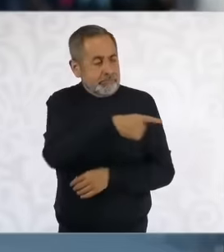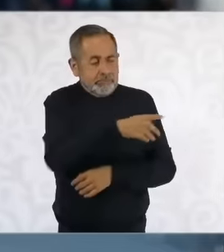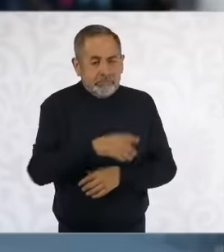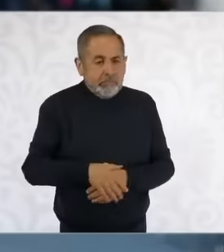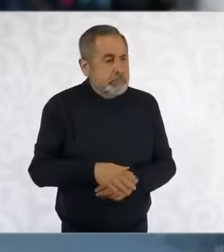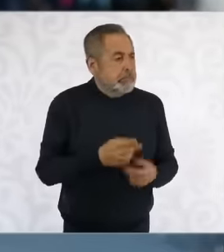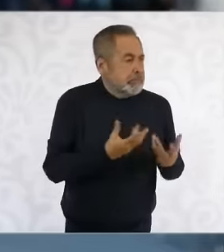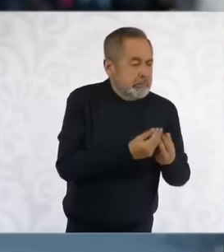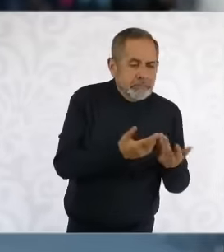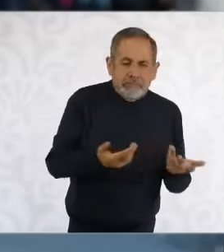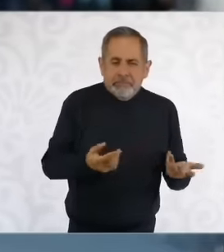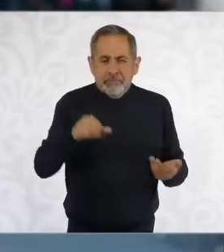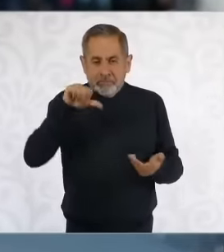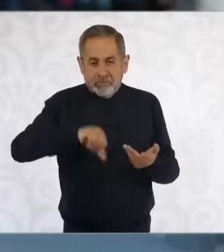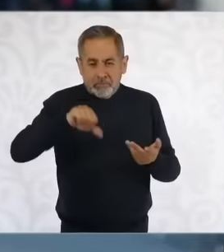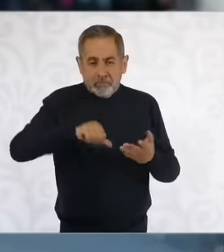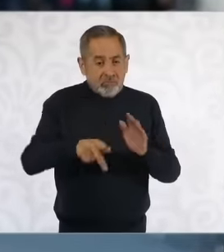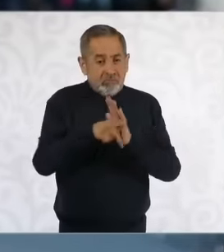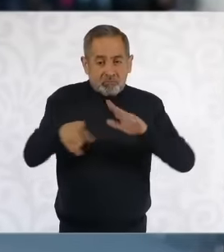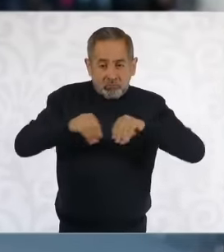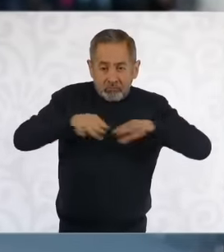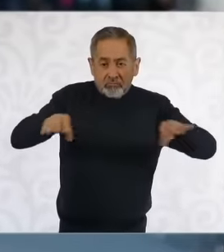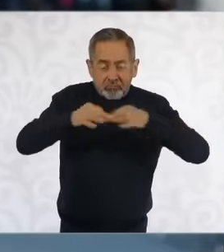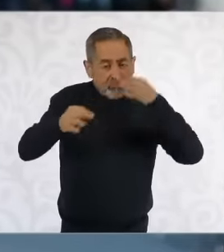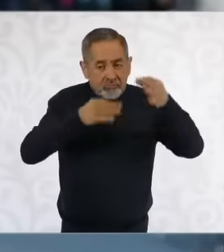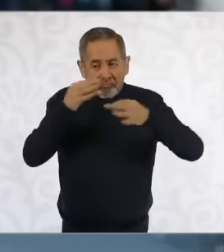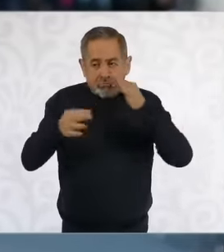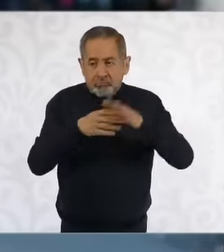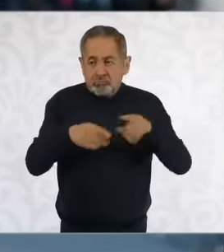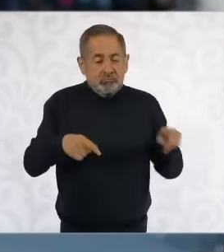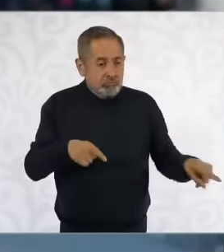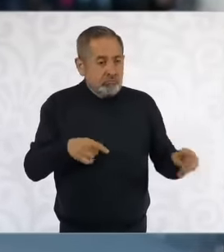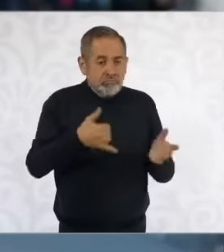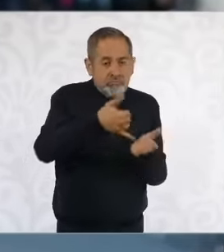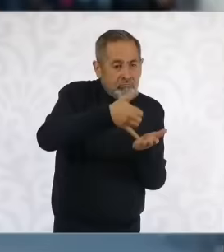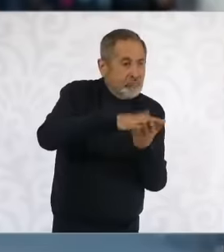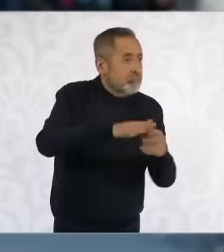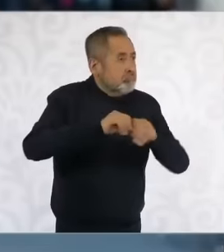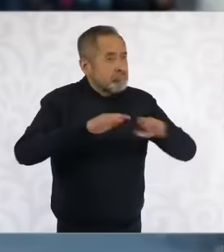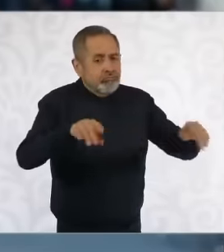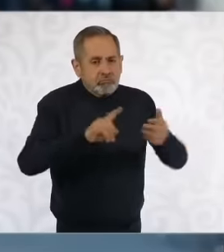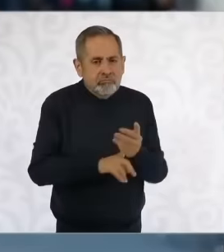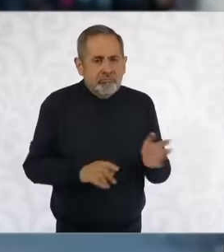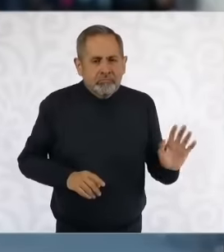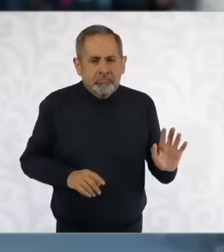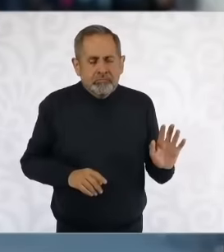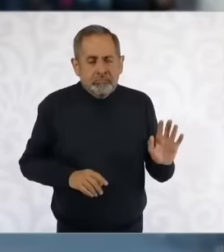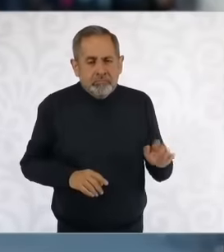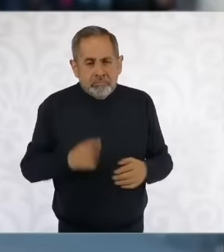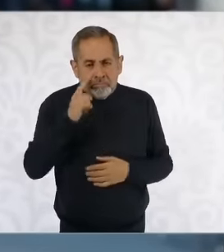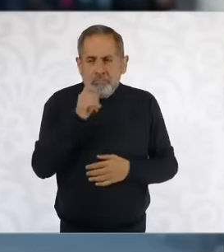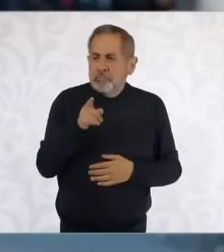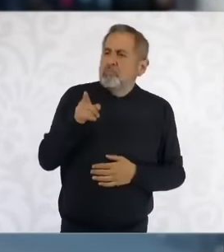Today, various media outlets come out, uh, in print, where they leave room for negotiation. Coincidentally,